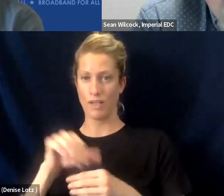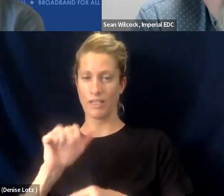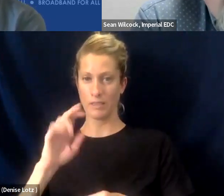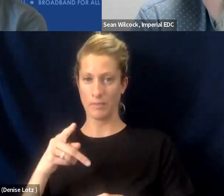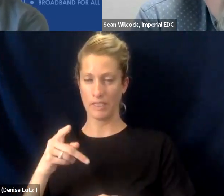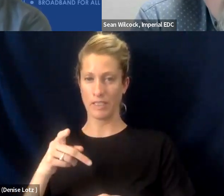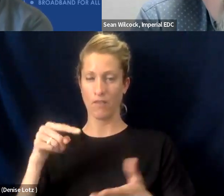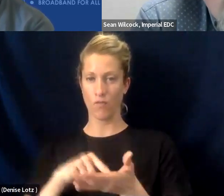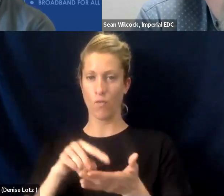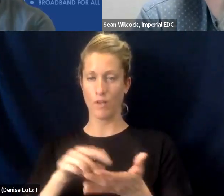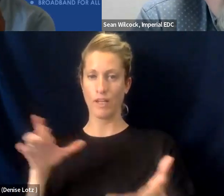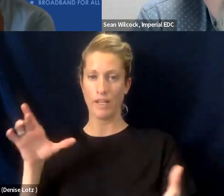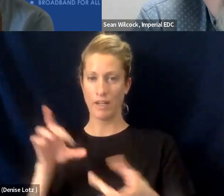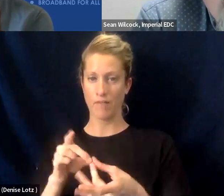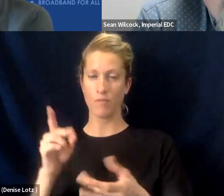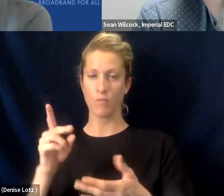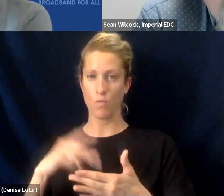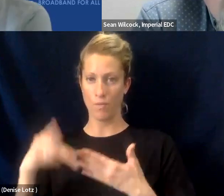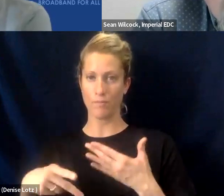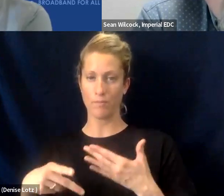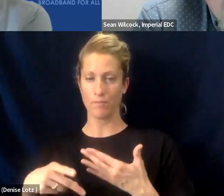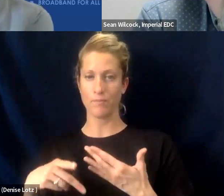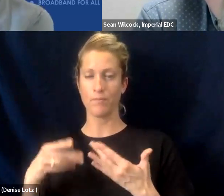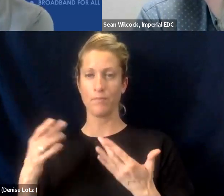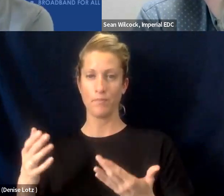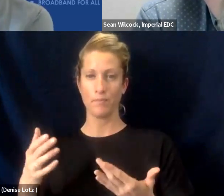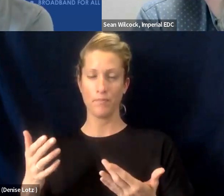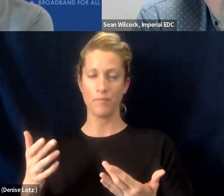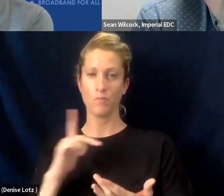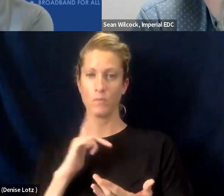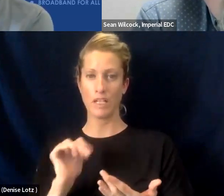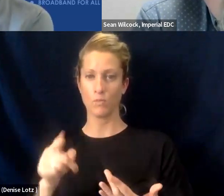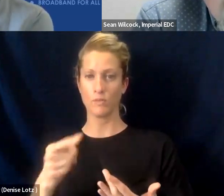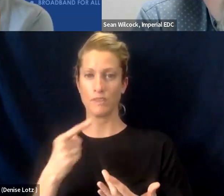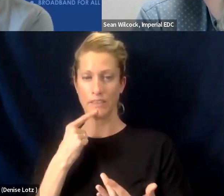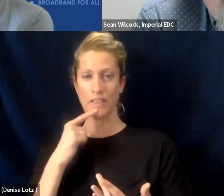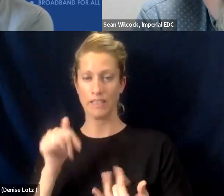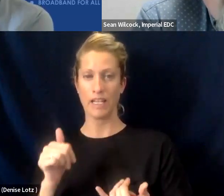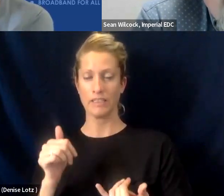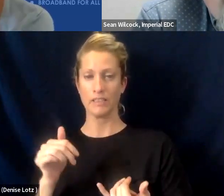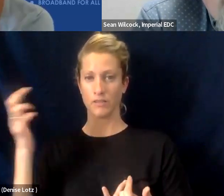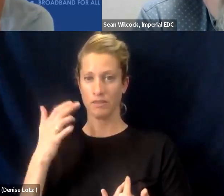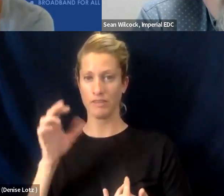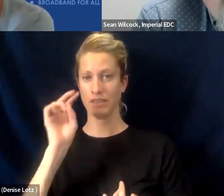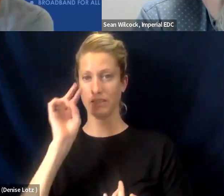Program and imperial, it's like you said it's sounding 77% that's like more than clapping.